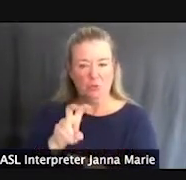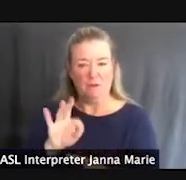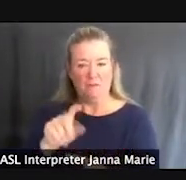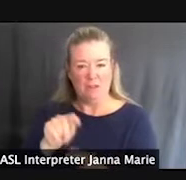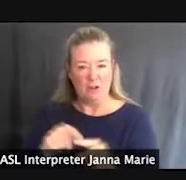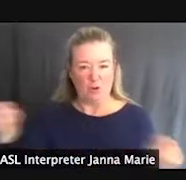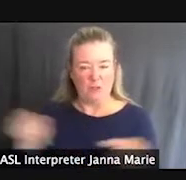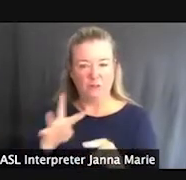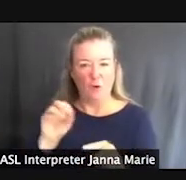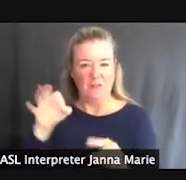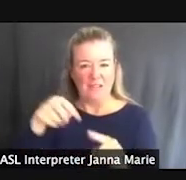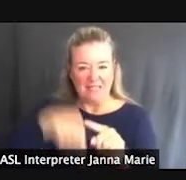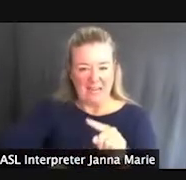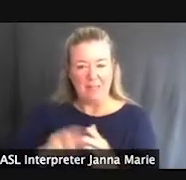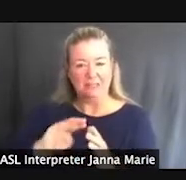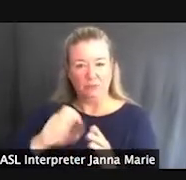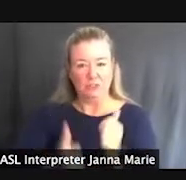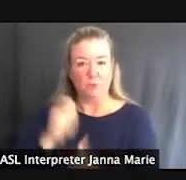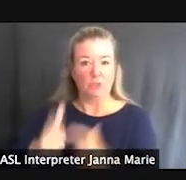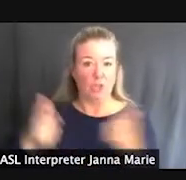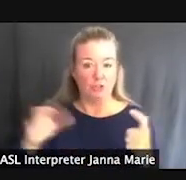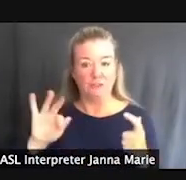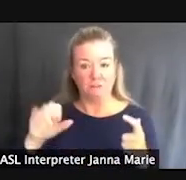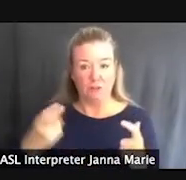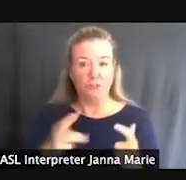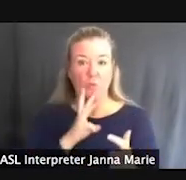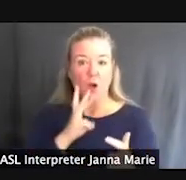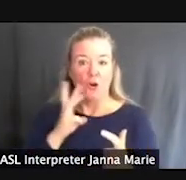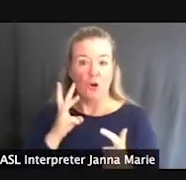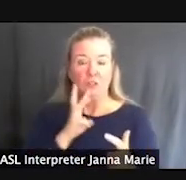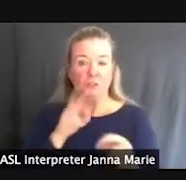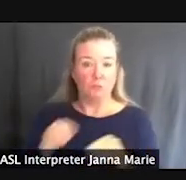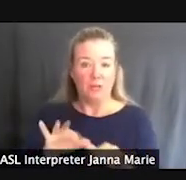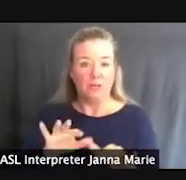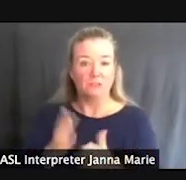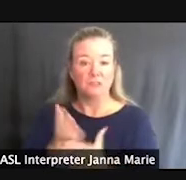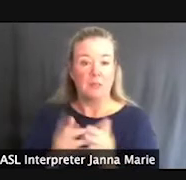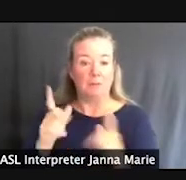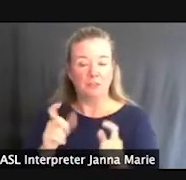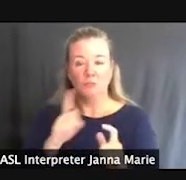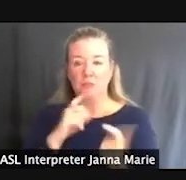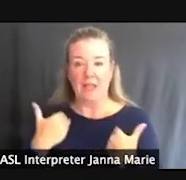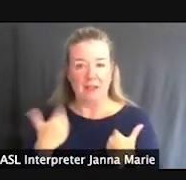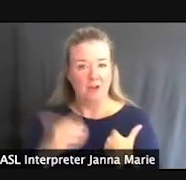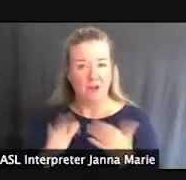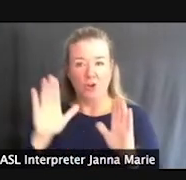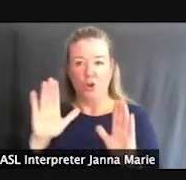Michigan's largest freshwater spring. So, some of the photos right there really provide some, some great views of what that